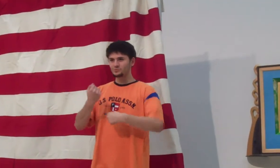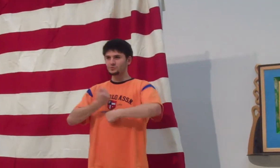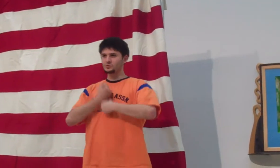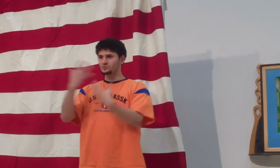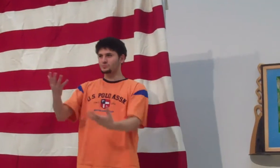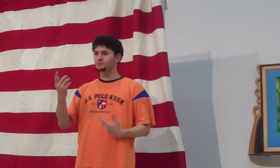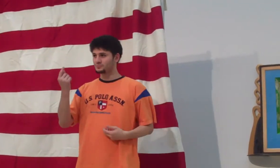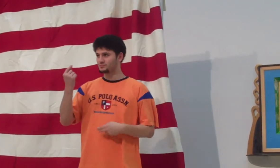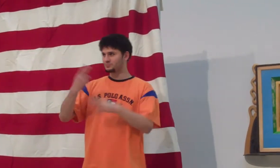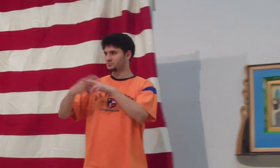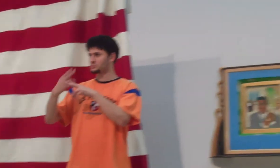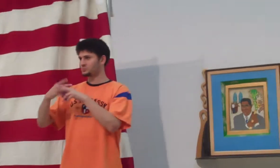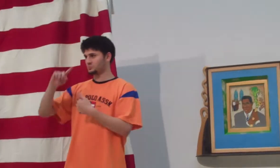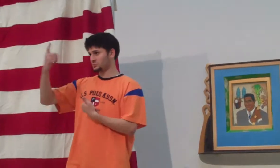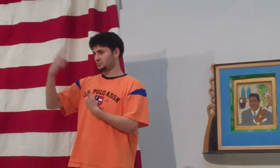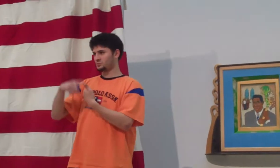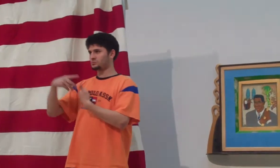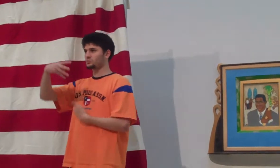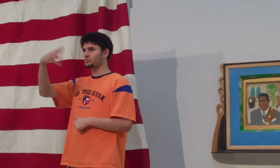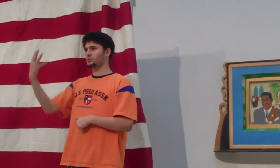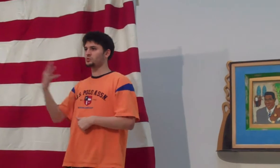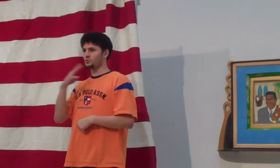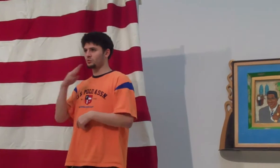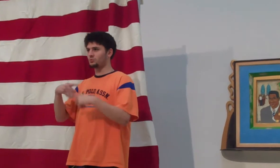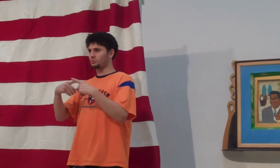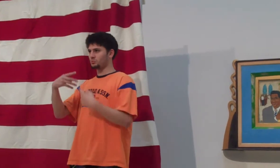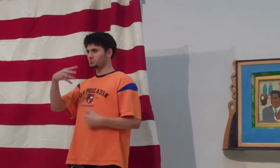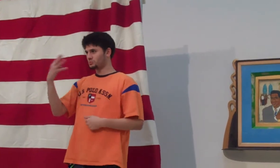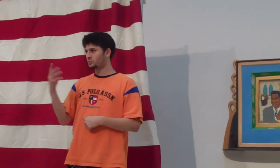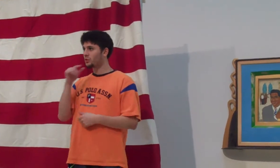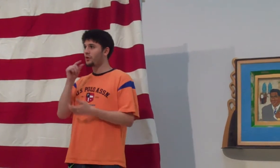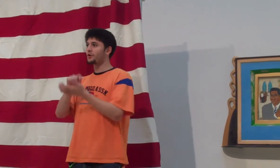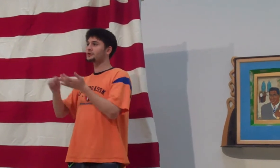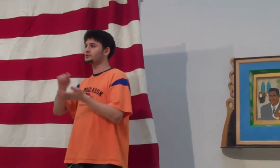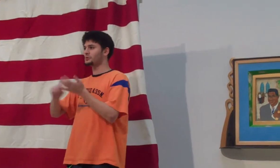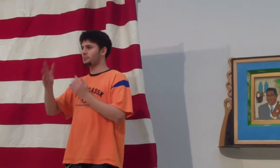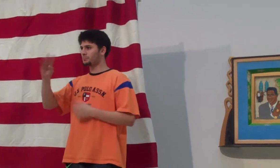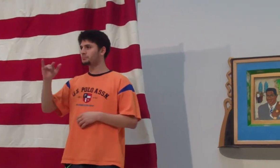OK. Poems that I’m going to do.